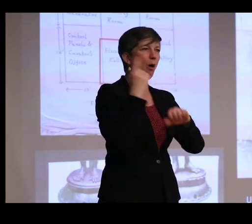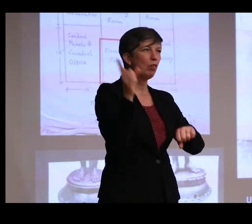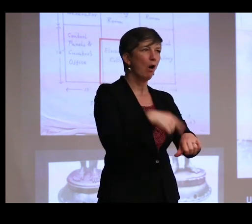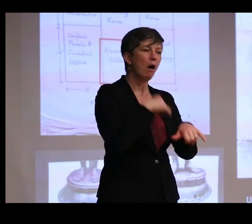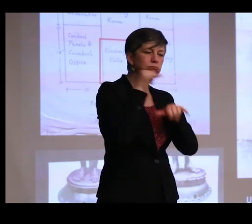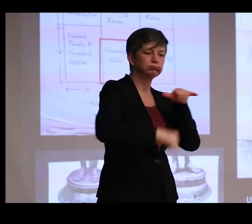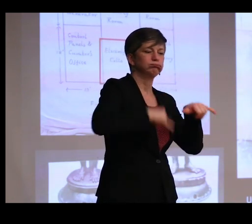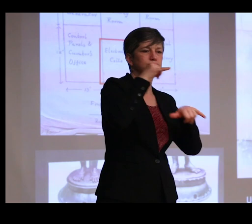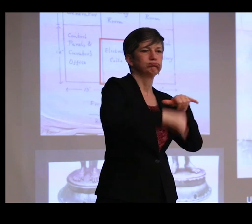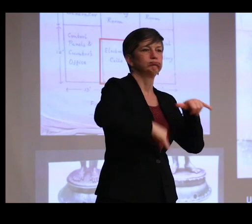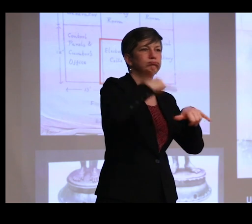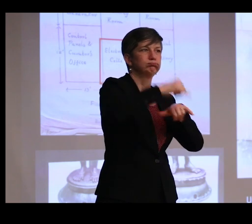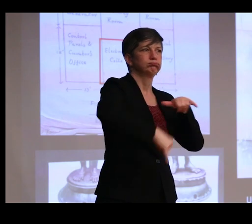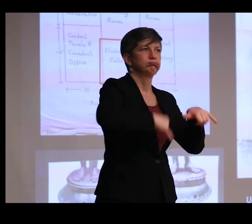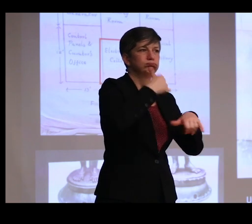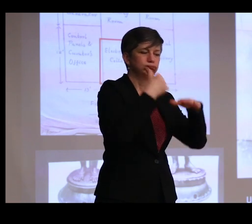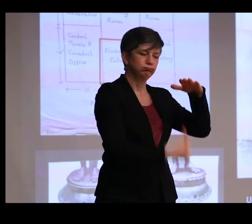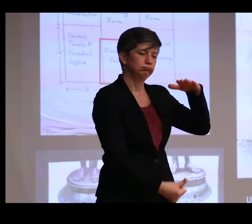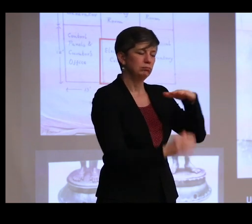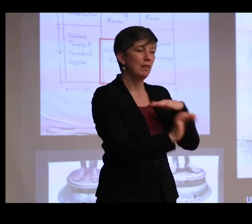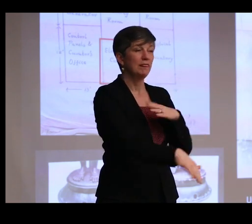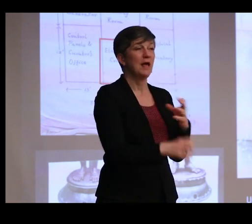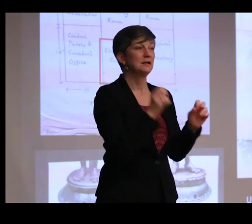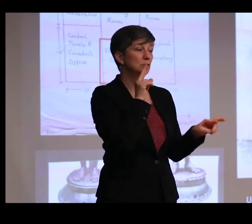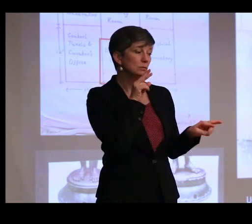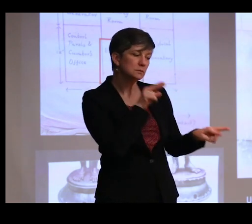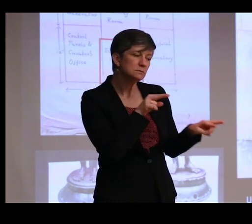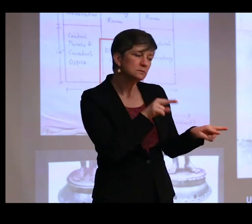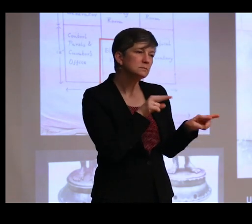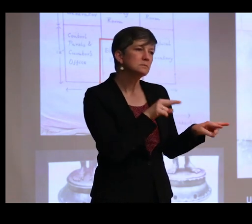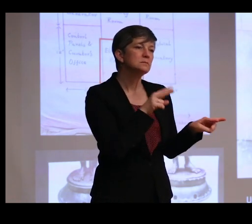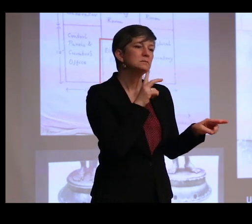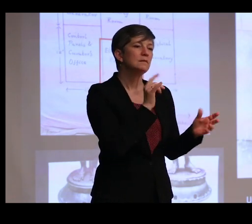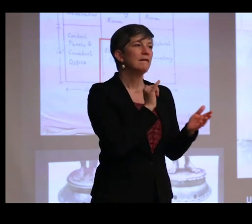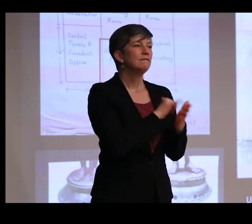these treatments had to occur. So watching the tanks for the slowing of the bubbles being